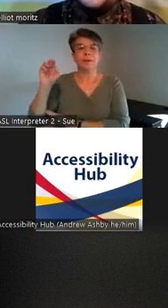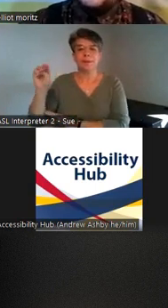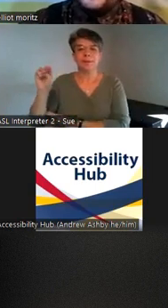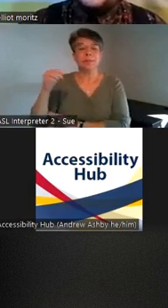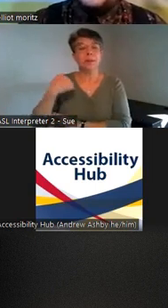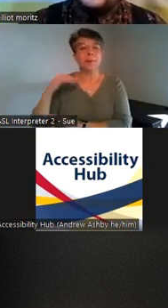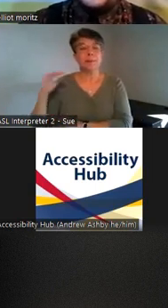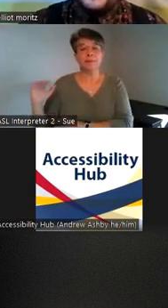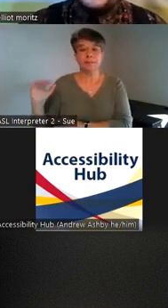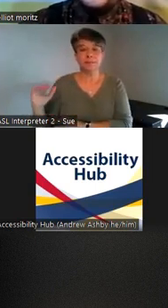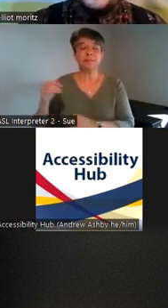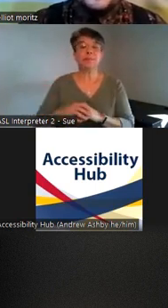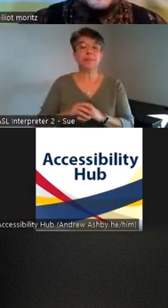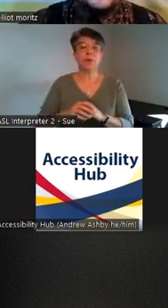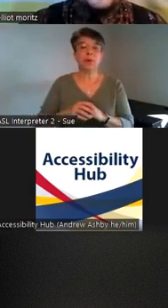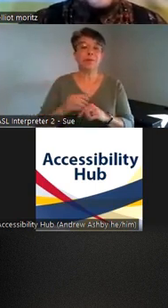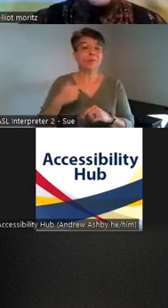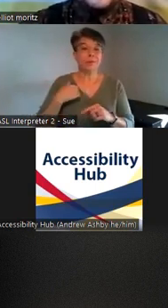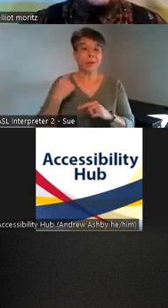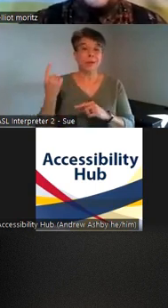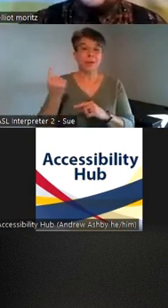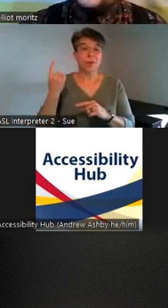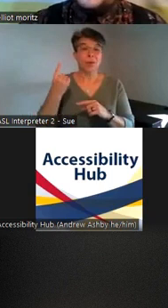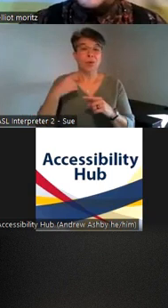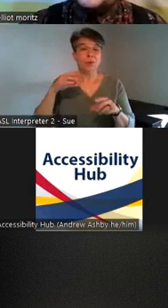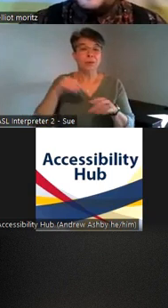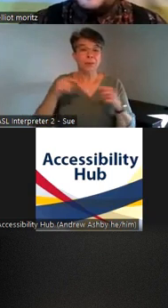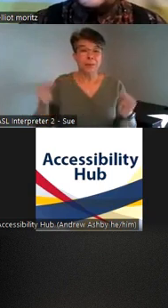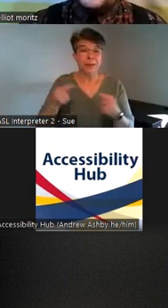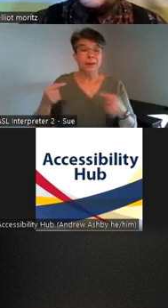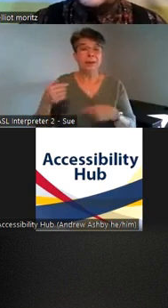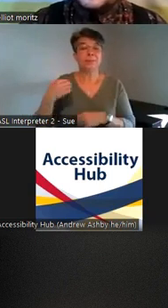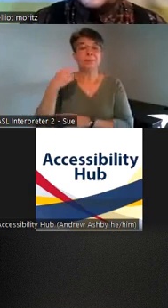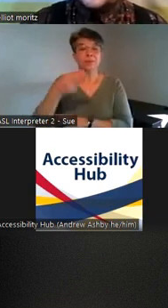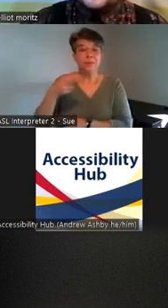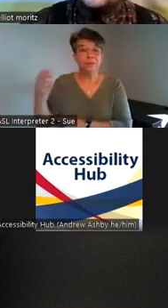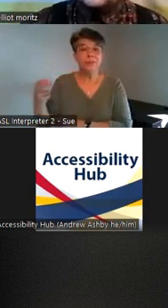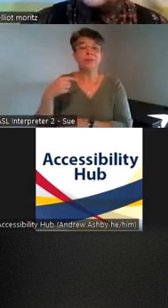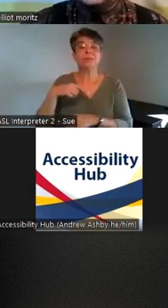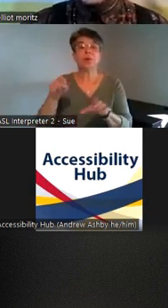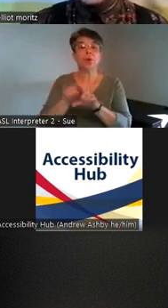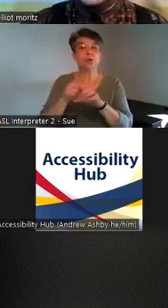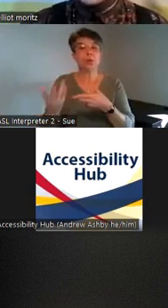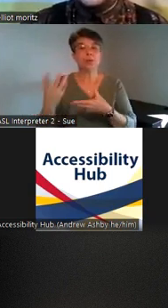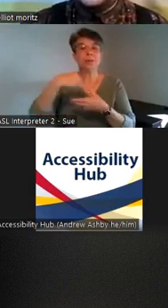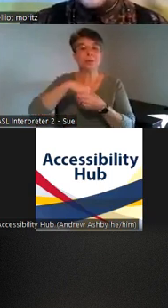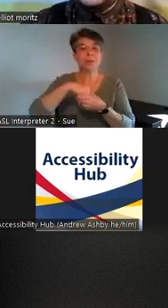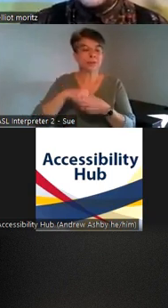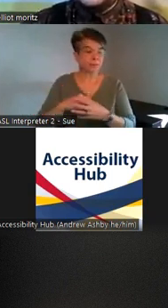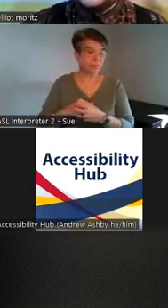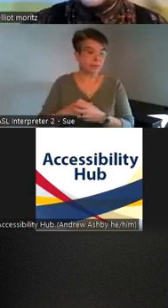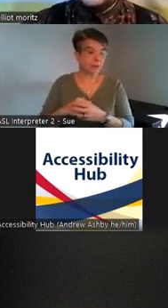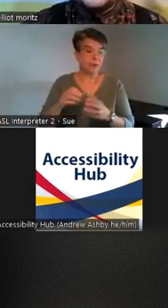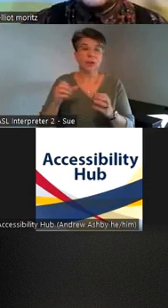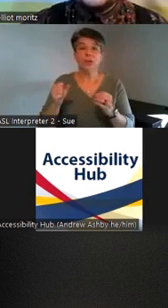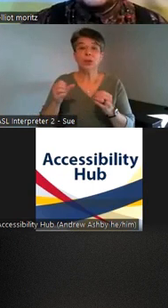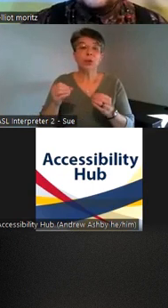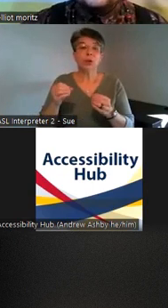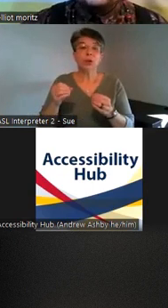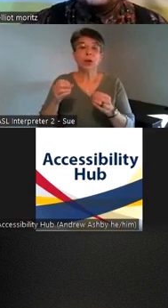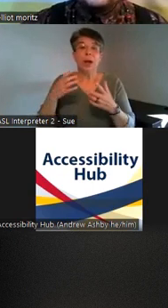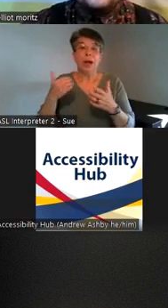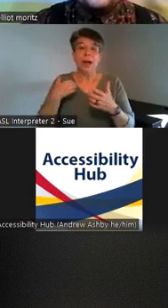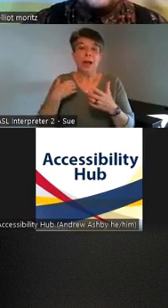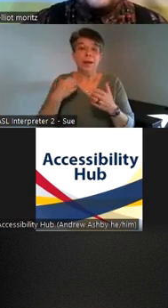I have um chronic pain um I'm heart of hearing and autistic um um so I stand at the intersection of